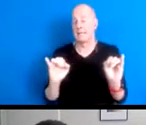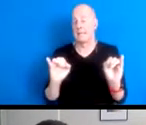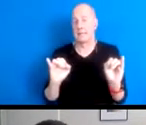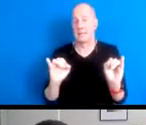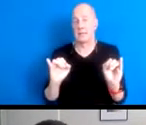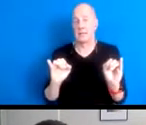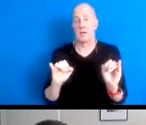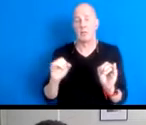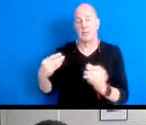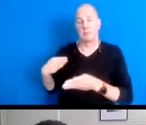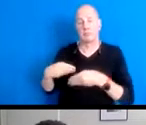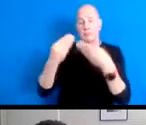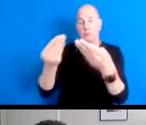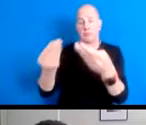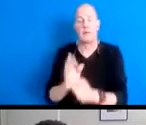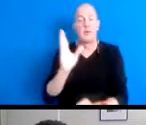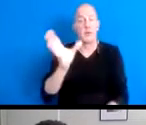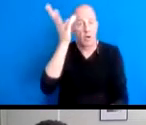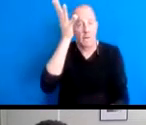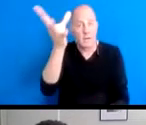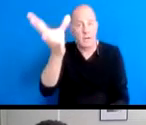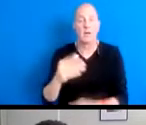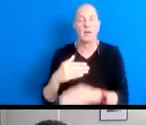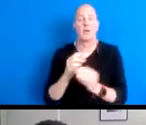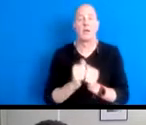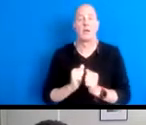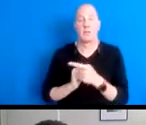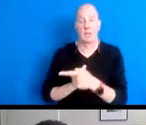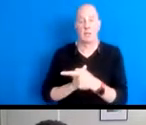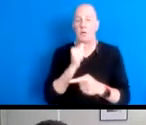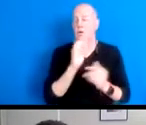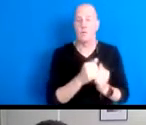by your father's is shared by you, not by me.